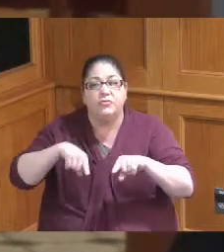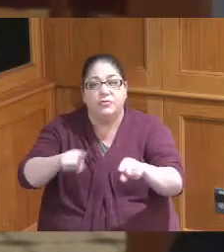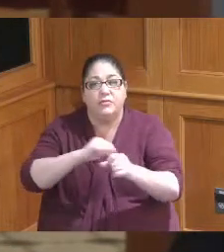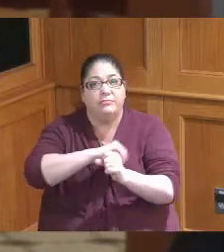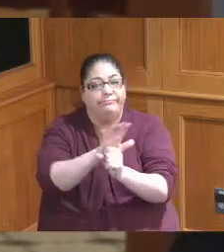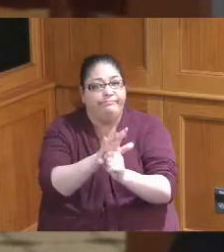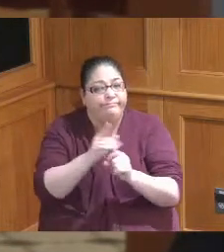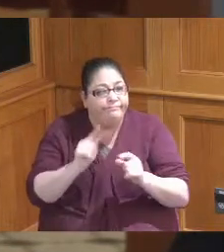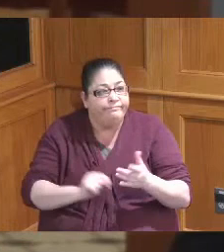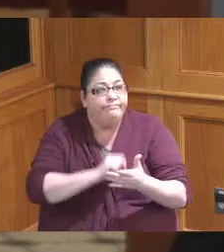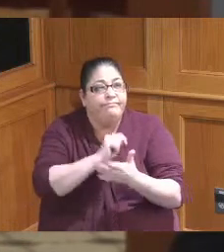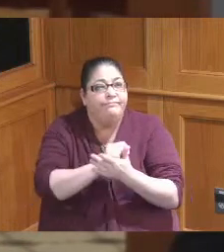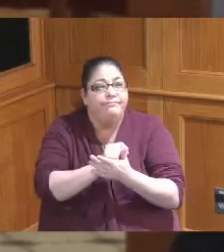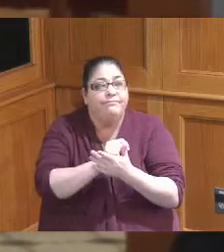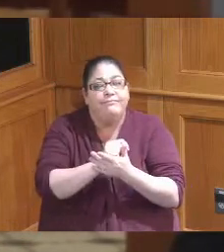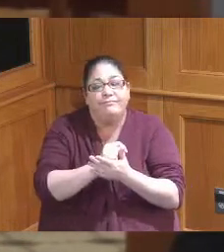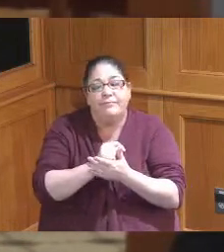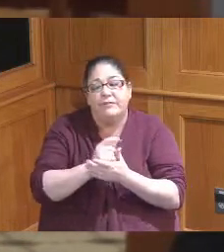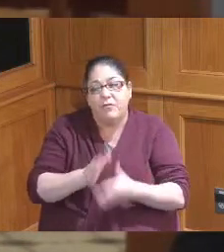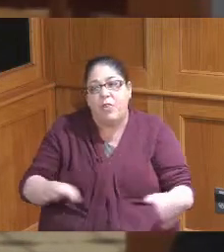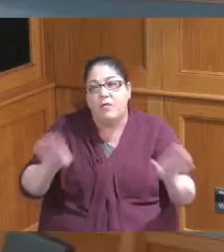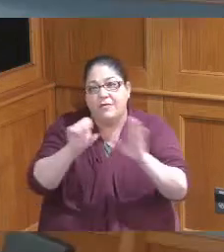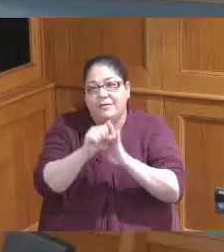with you've saved lives so thank you very much thank you thank you